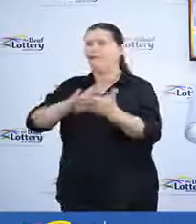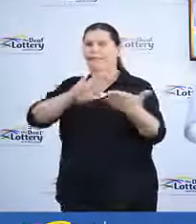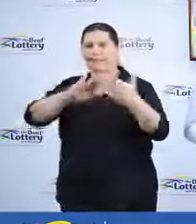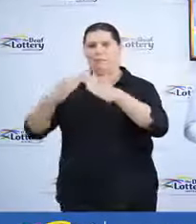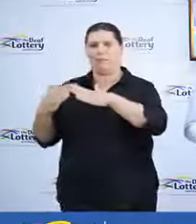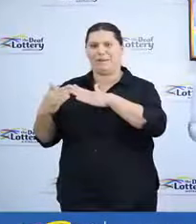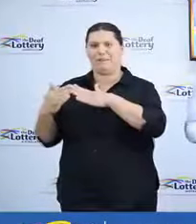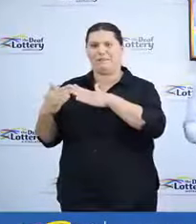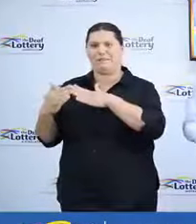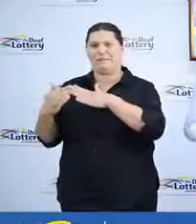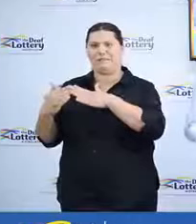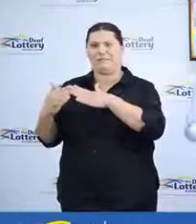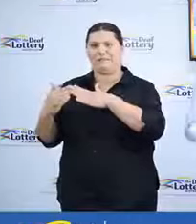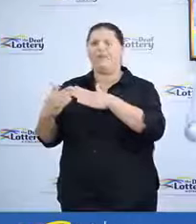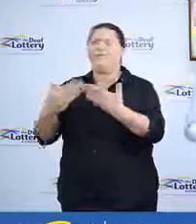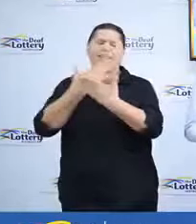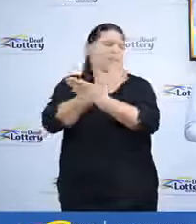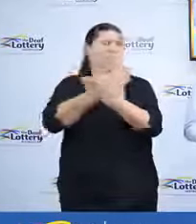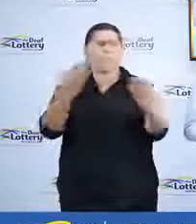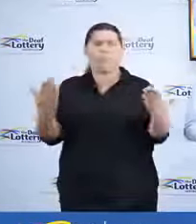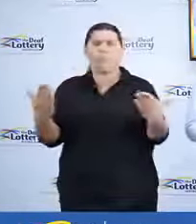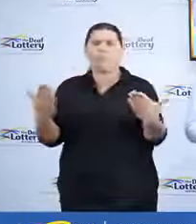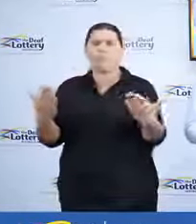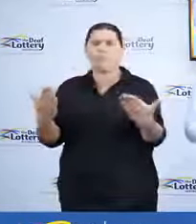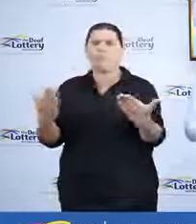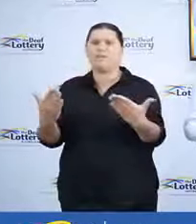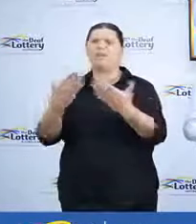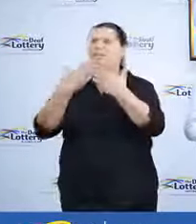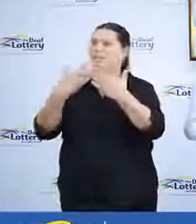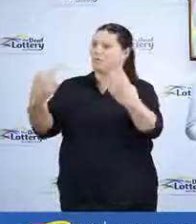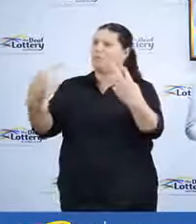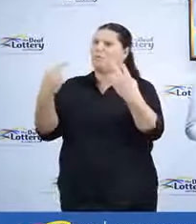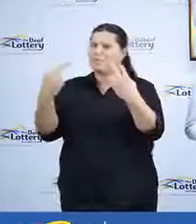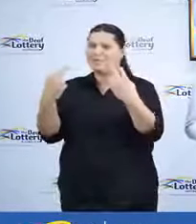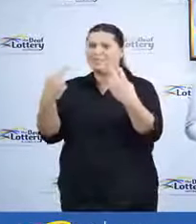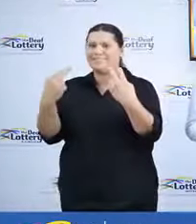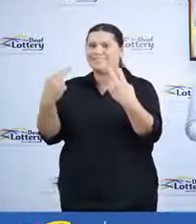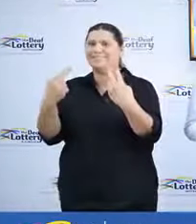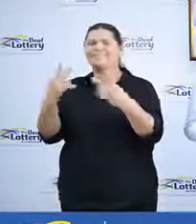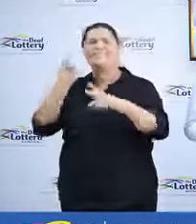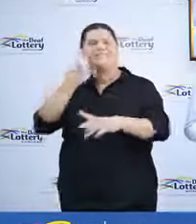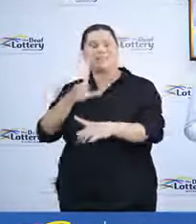So thank you all so much and thanks for watching we'll see you again next Friday